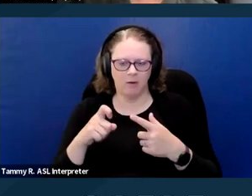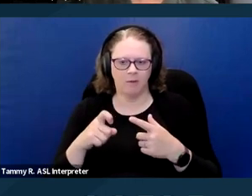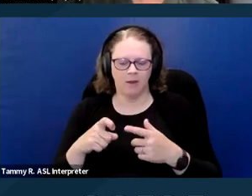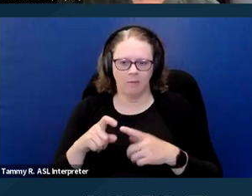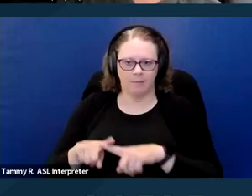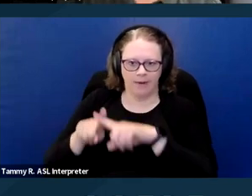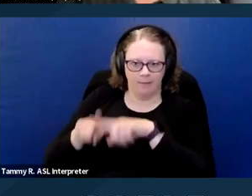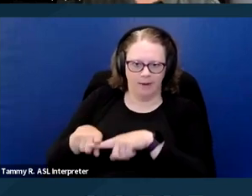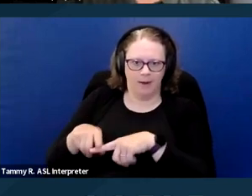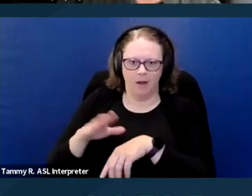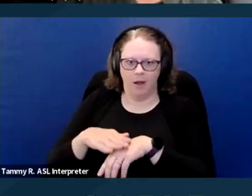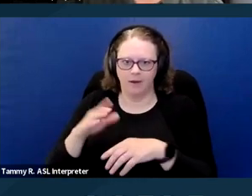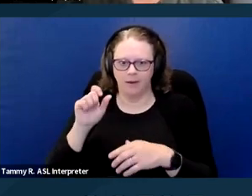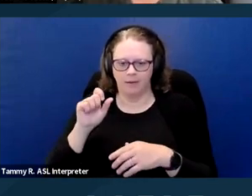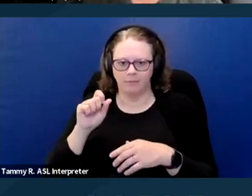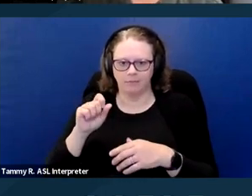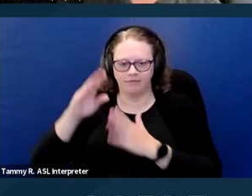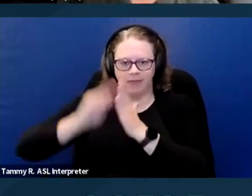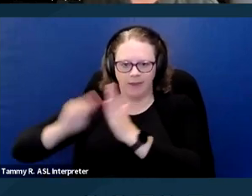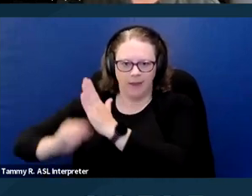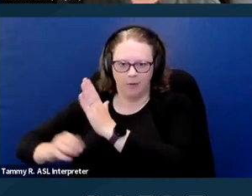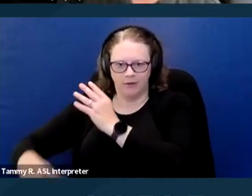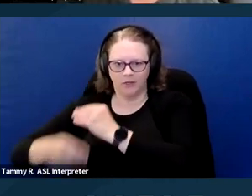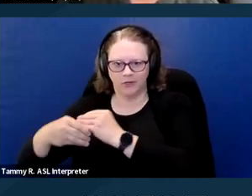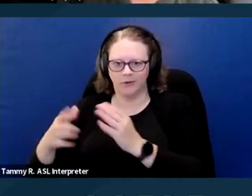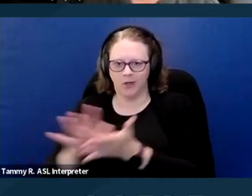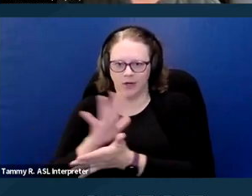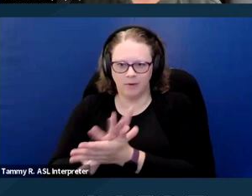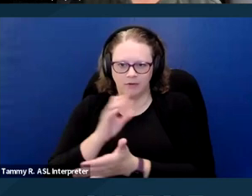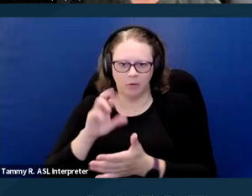Like we've already said, I've never heard of any kind of,